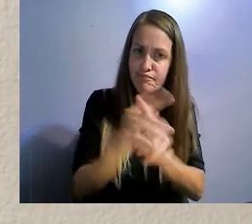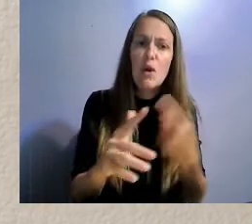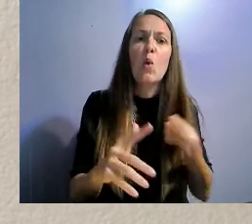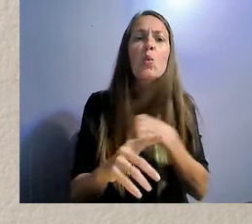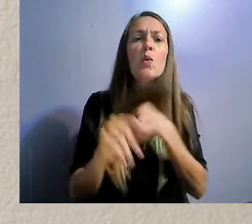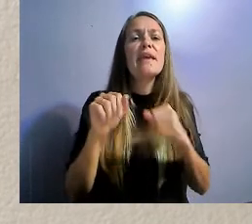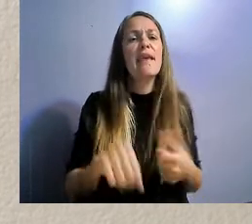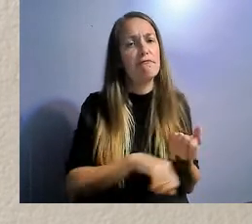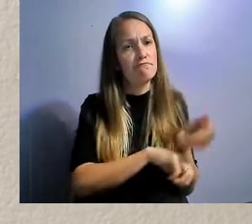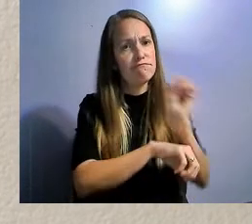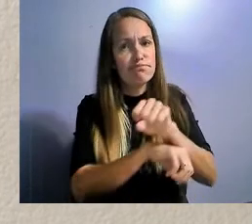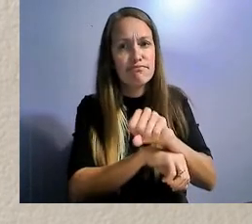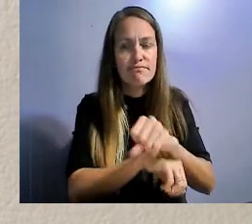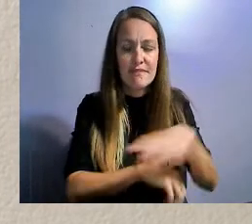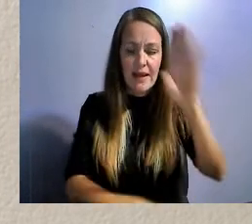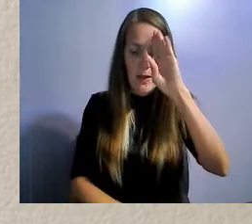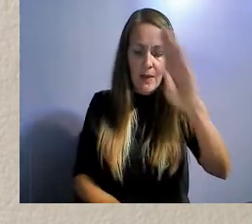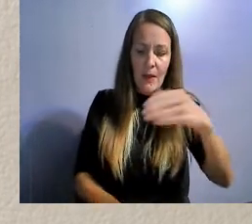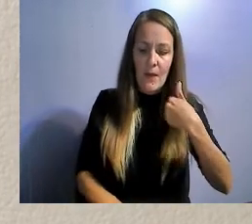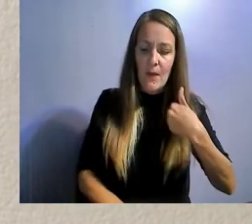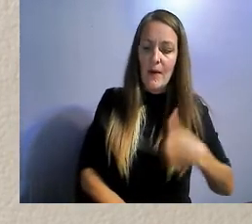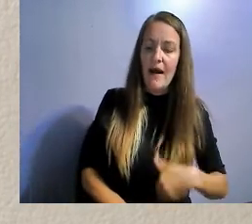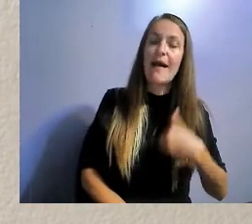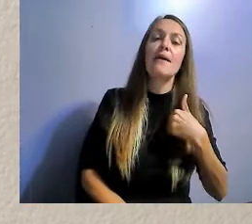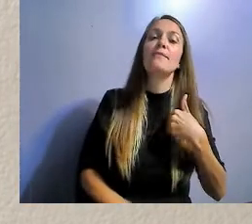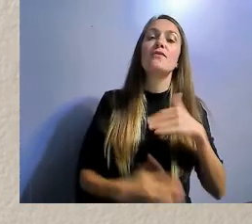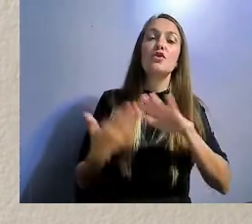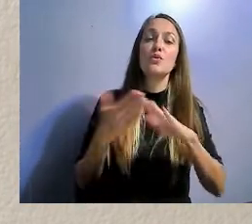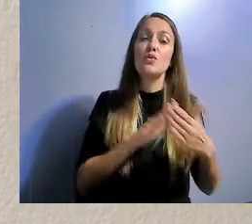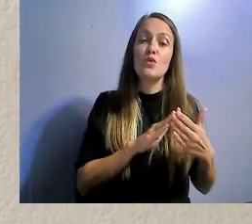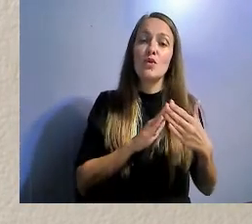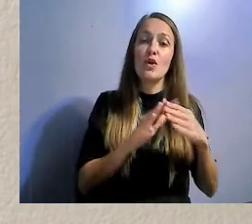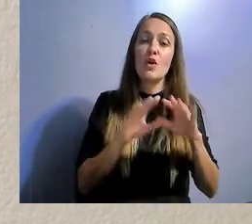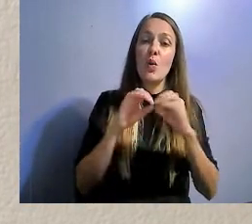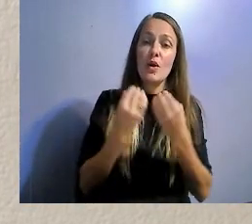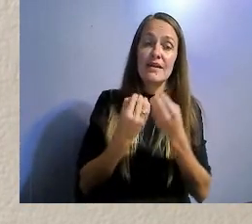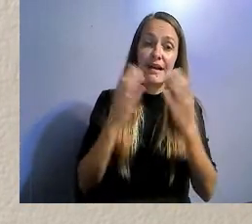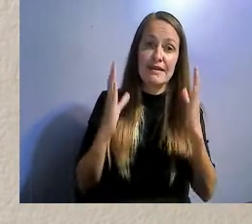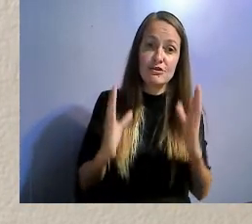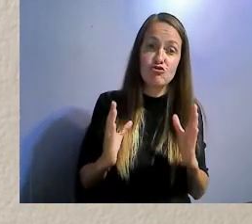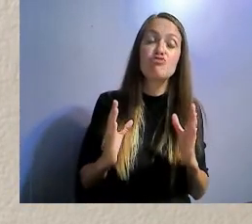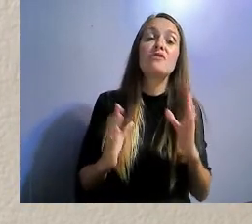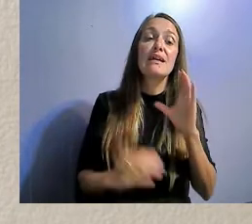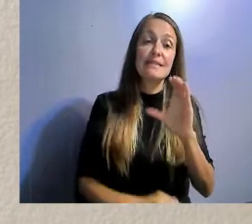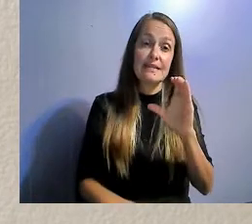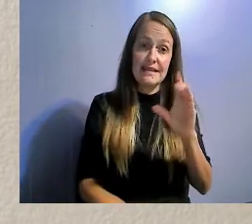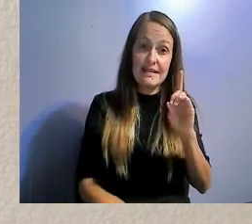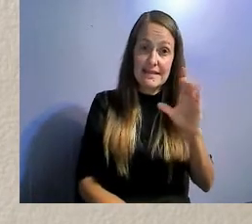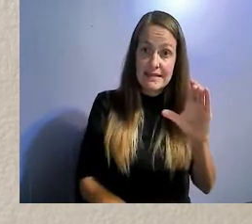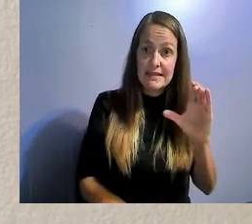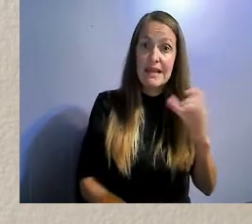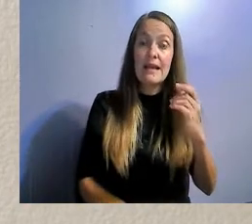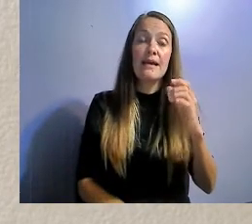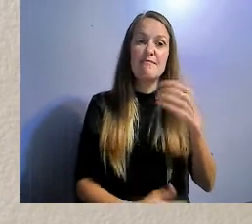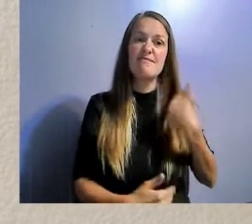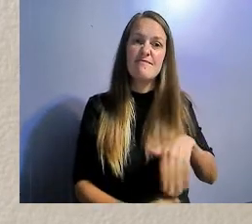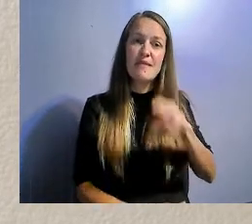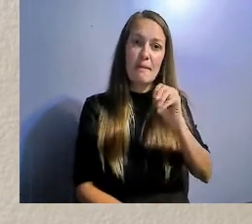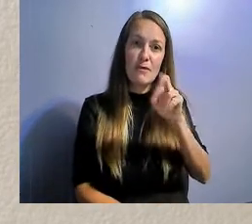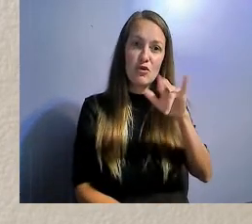at CCDC. As I've been learning more and more about my job, I learned that organizer literally means to build